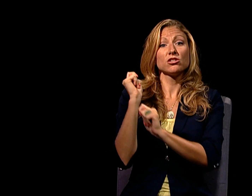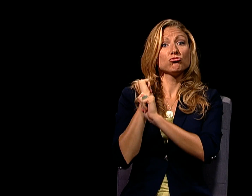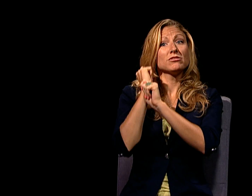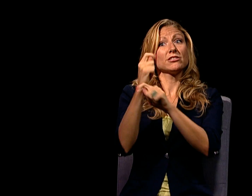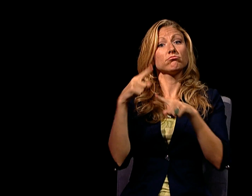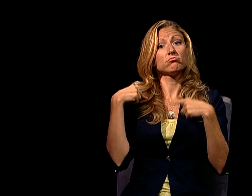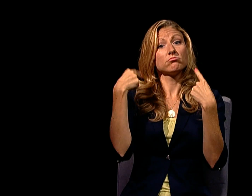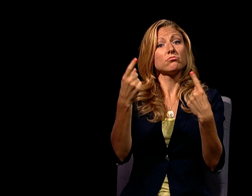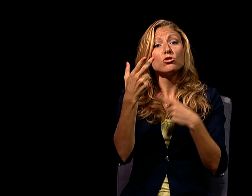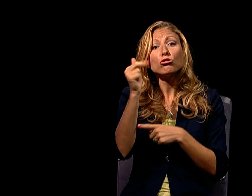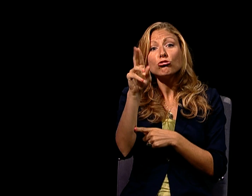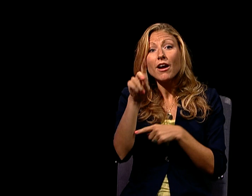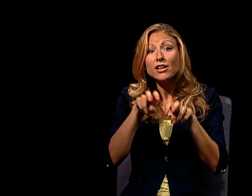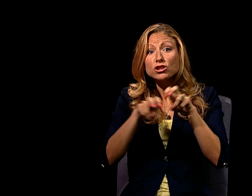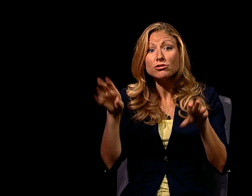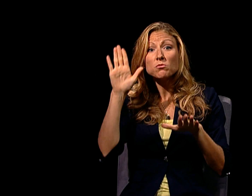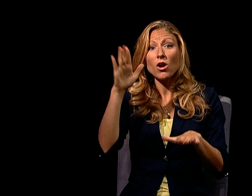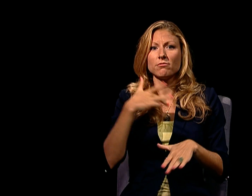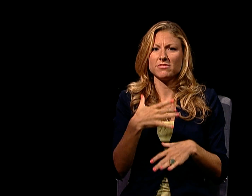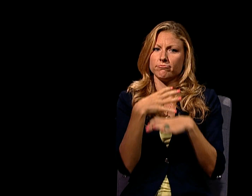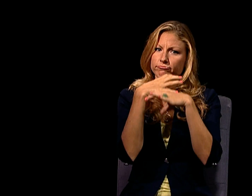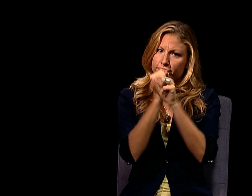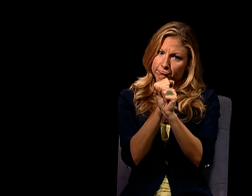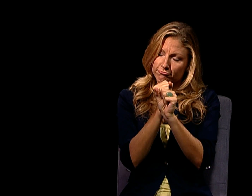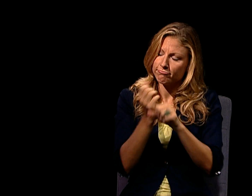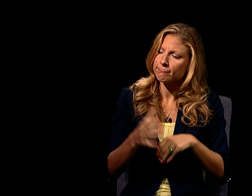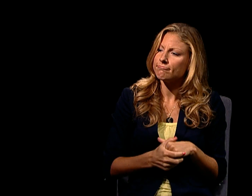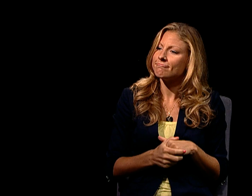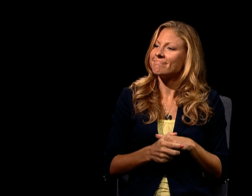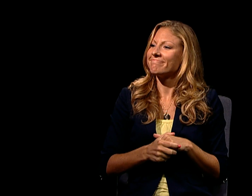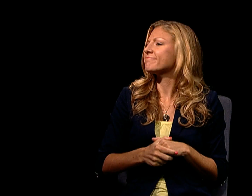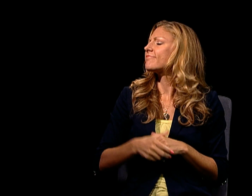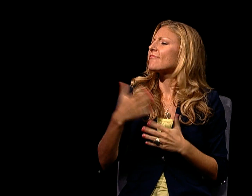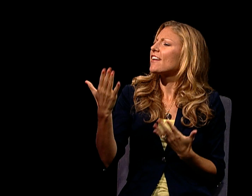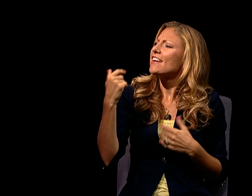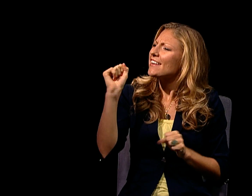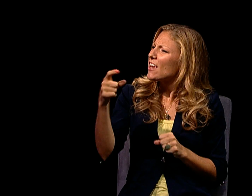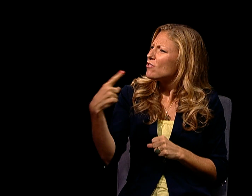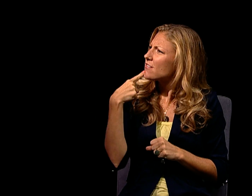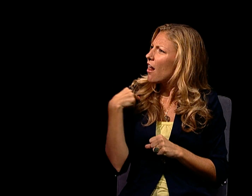TRADITIONALLY, GRAND JURY TESTIMONY IS KEPT SECRET.